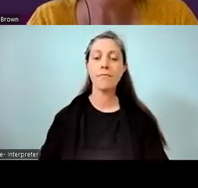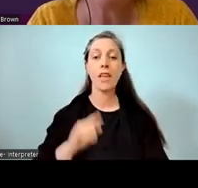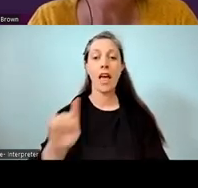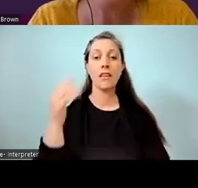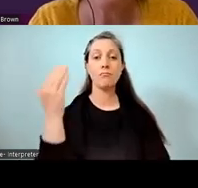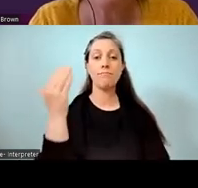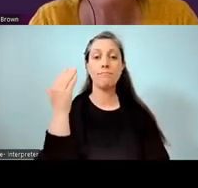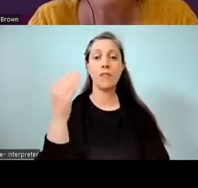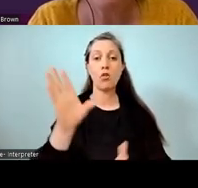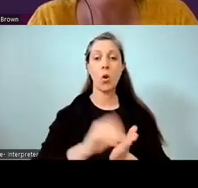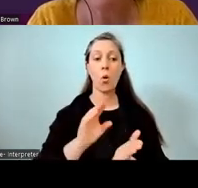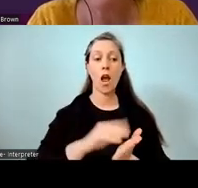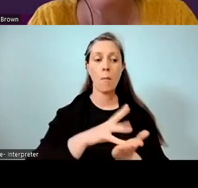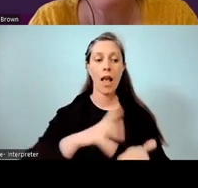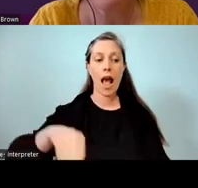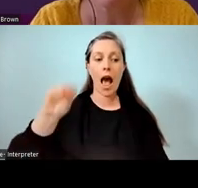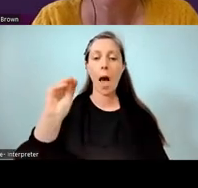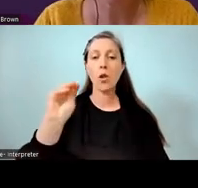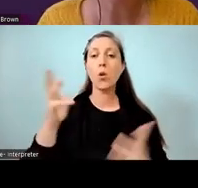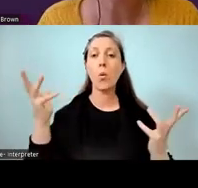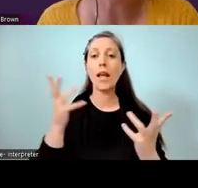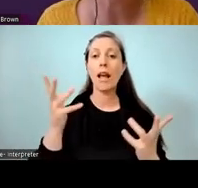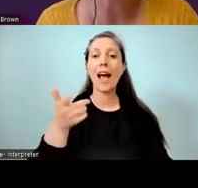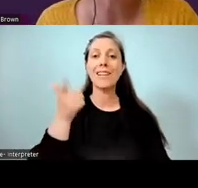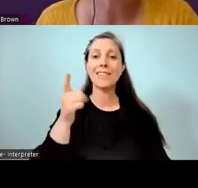will be put onto the Teaching Council website in due course.